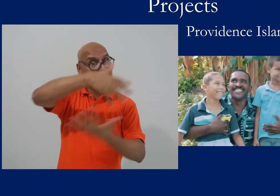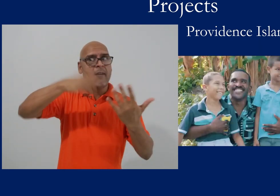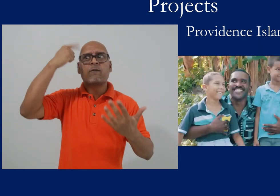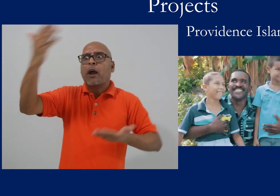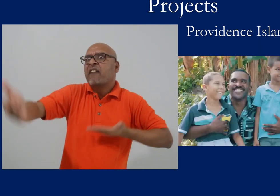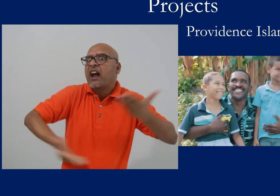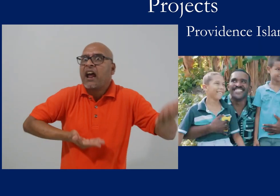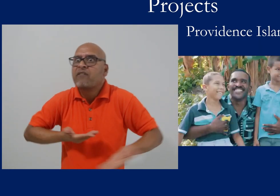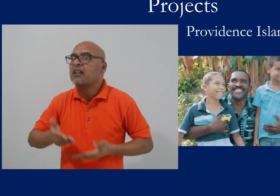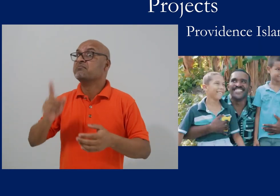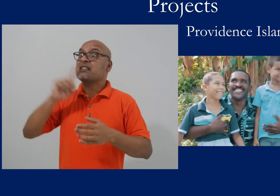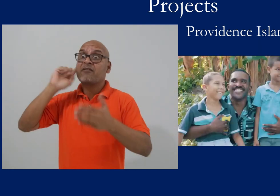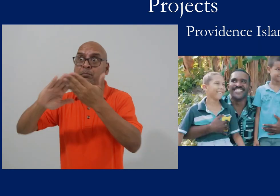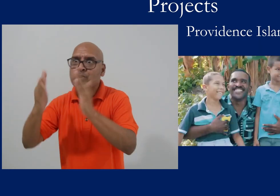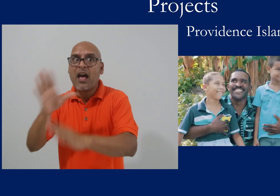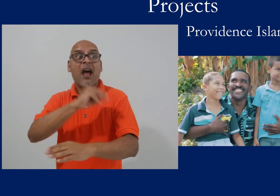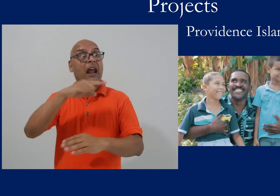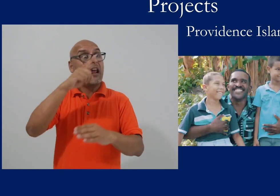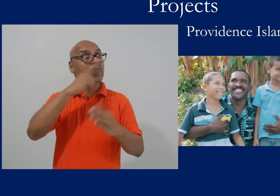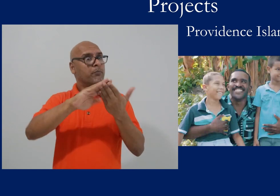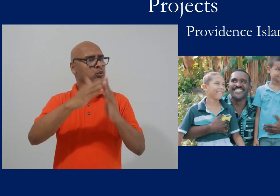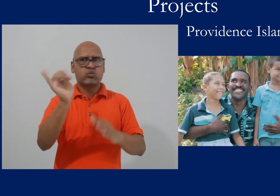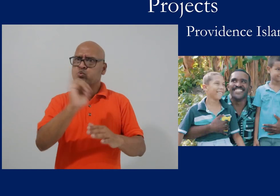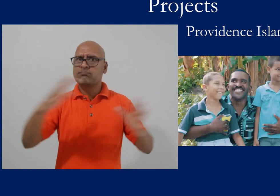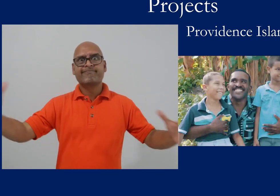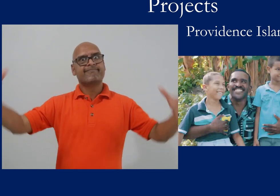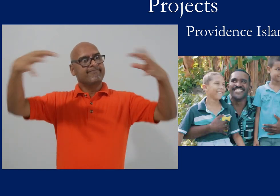to socialize. We invited all the deaf people from around the place and hearing people too